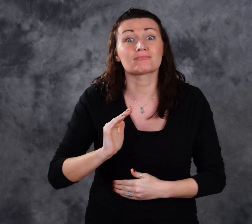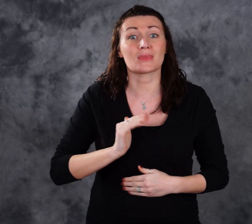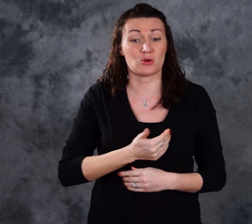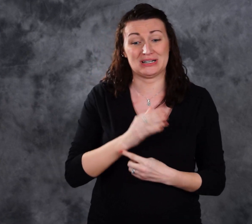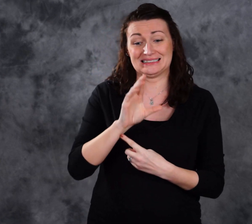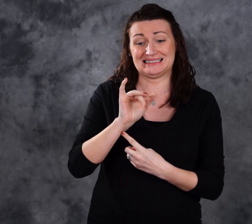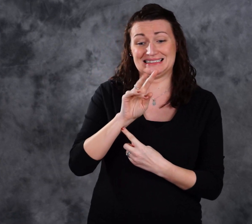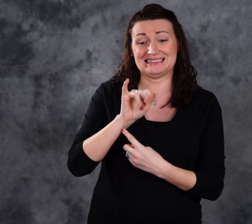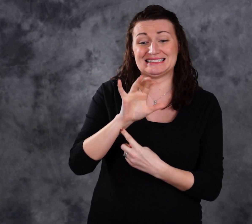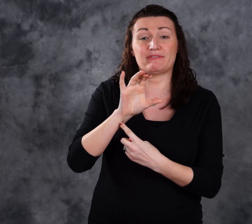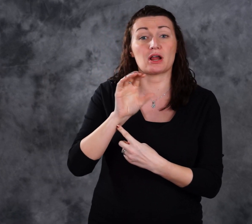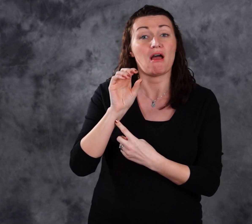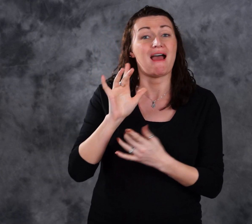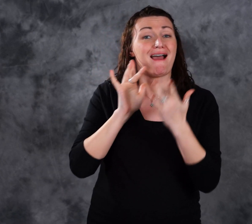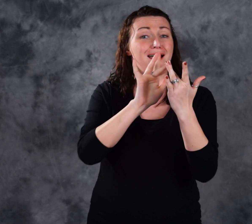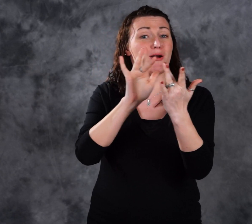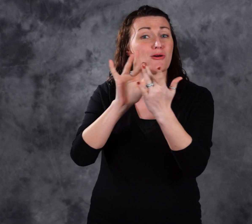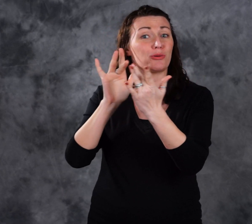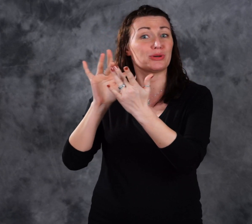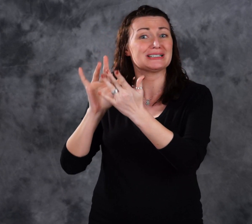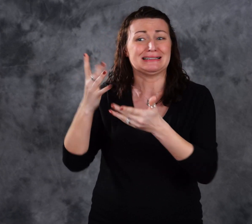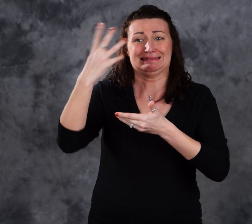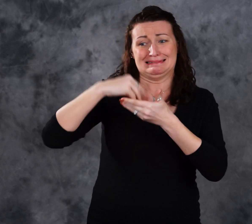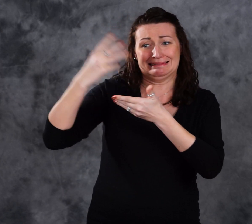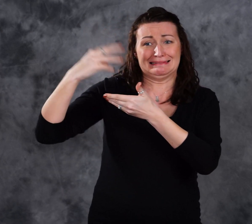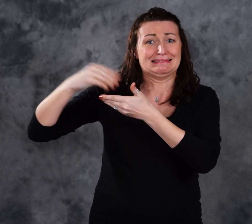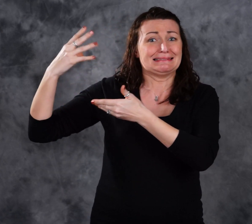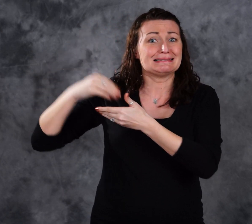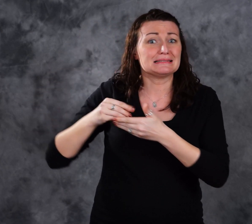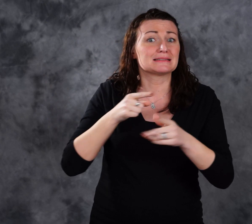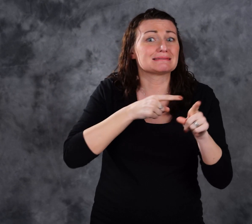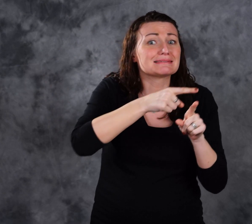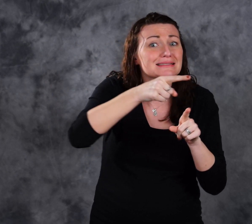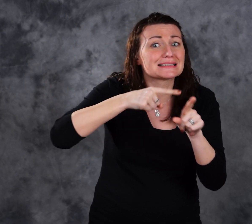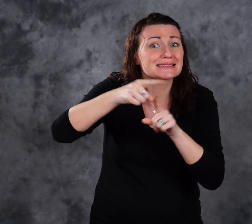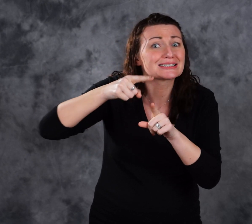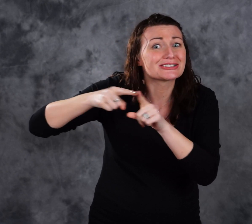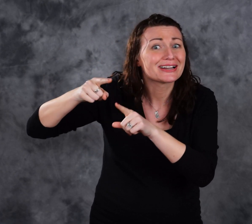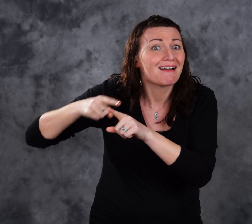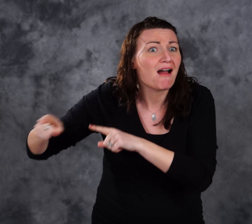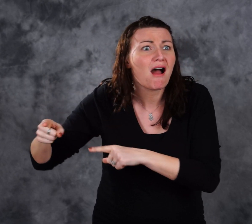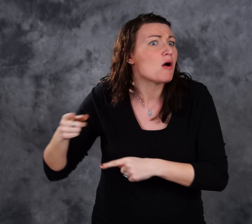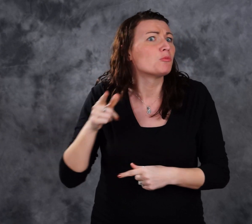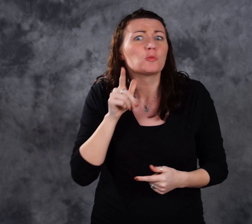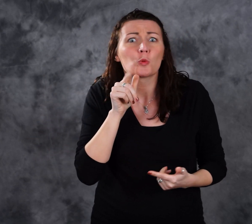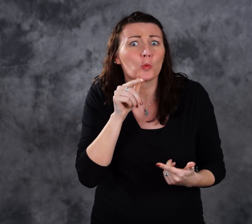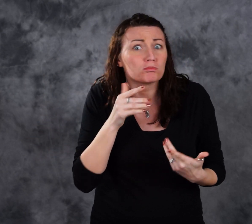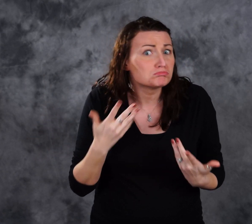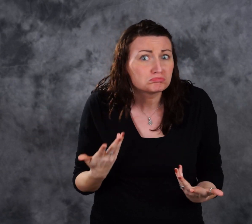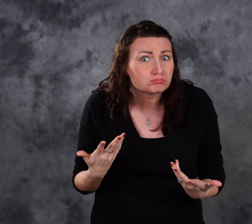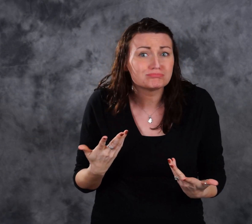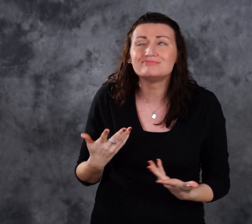Thank you to our Civic Outreach and Engagement Specialists